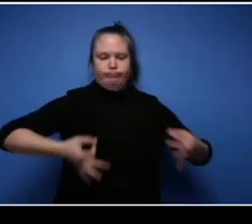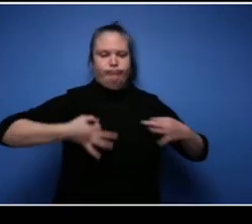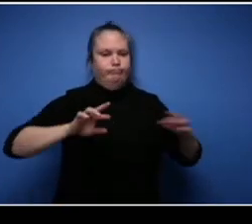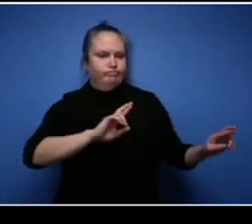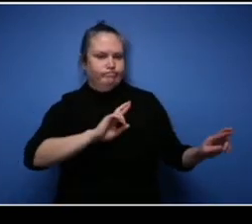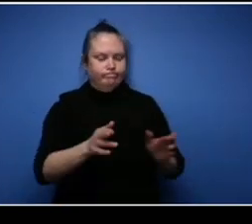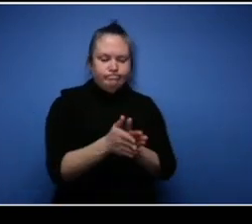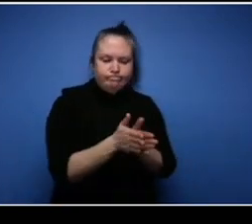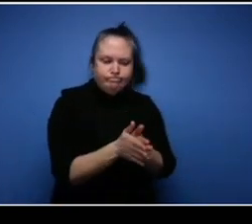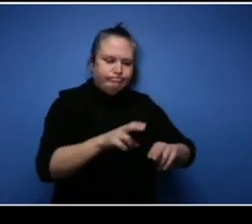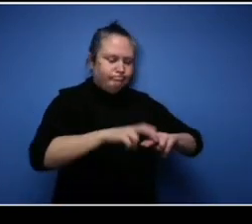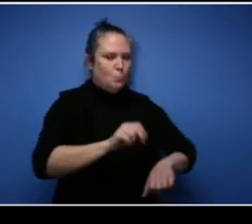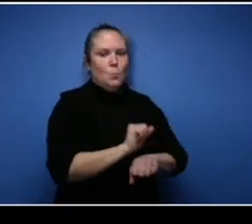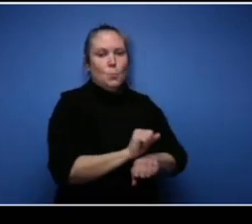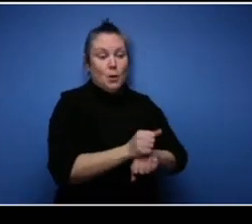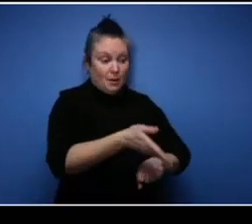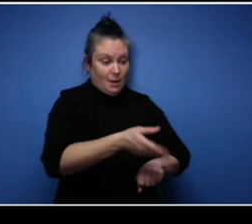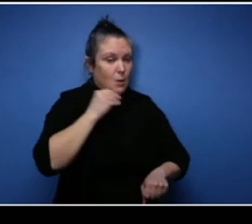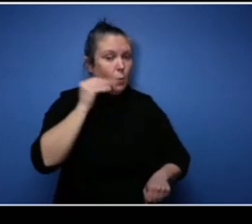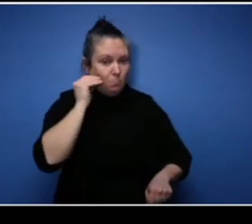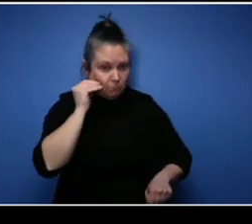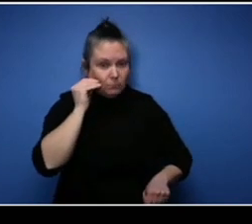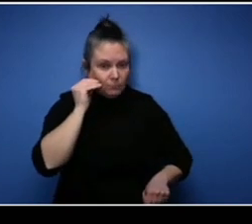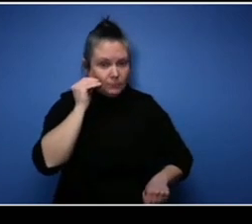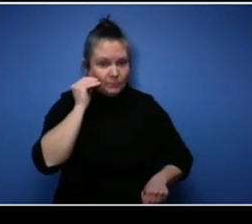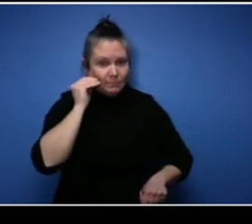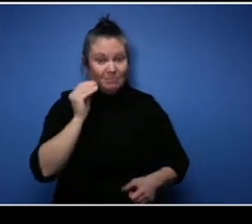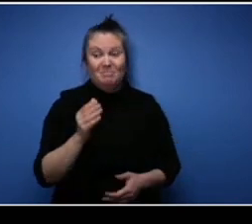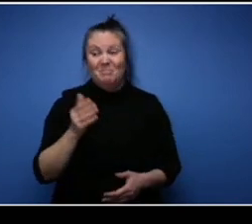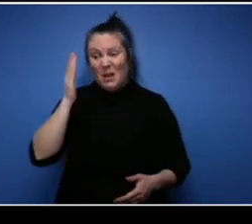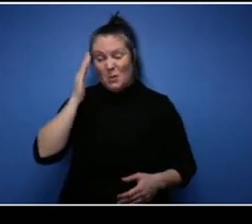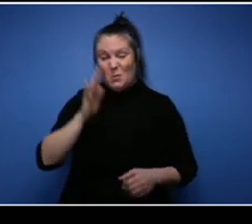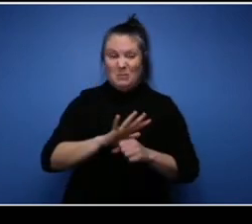from home and and that could be very daunting on on not getting things done that you need